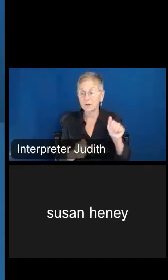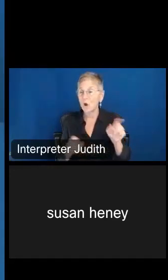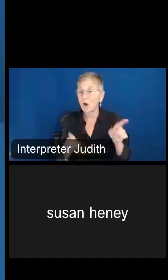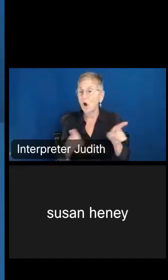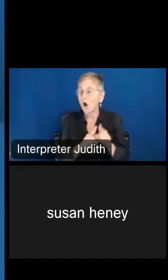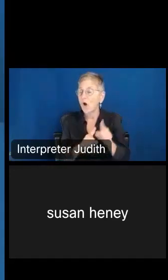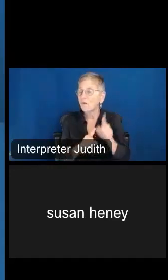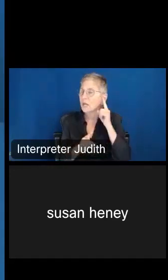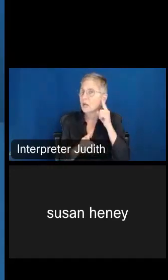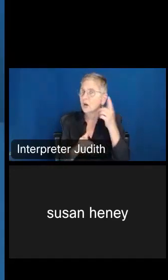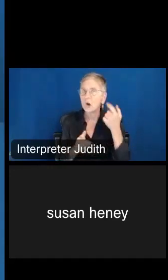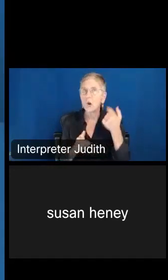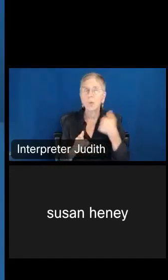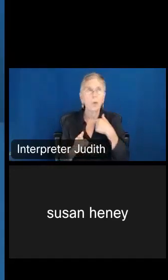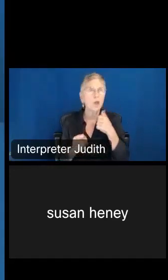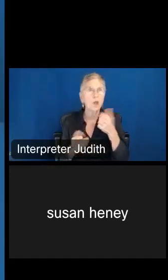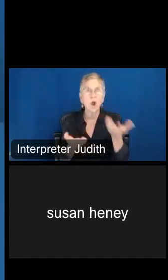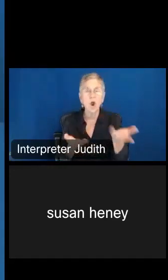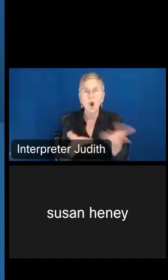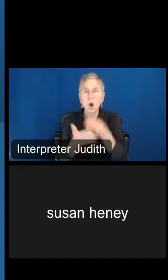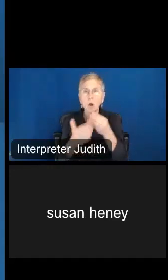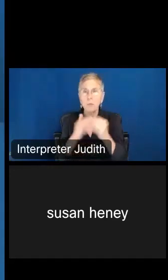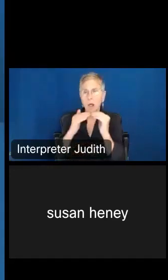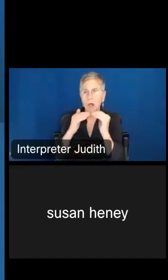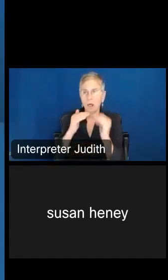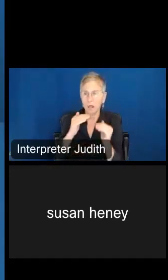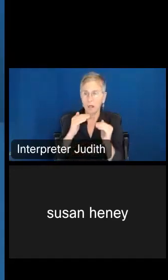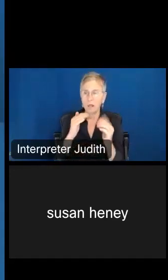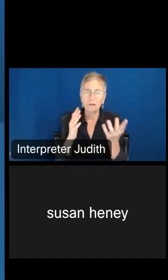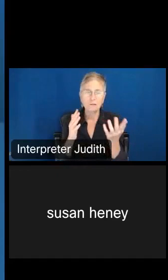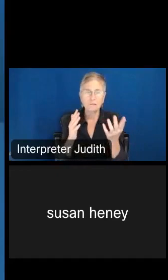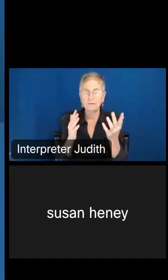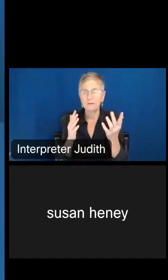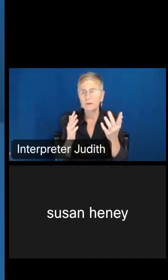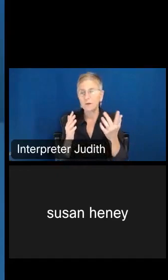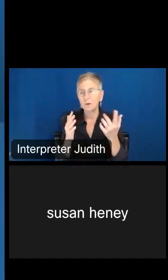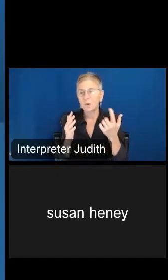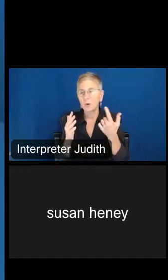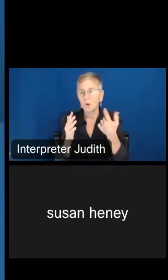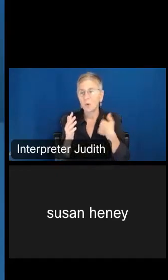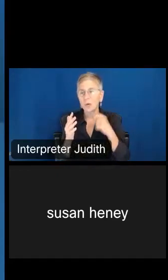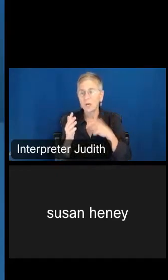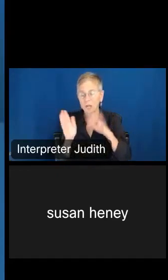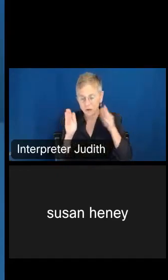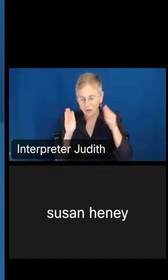as much money, and we are, you know, need to be focused on during emergencies, which